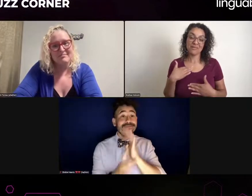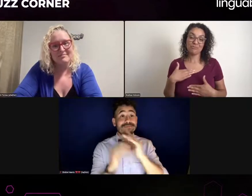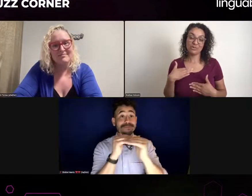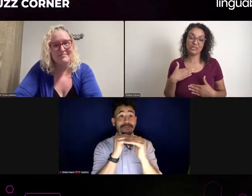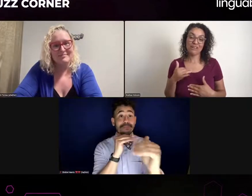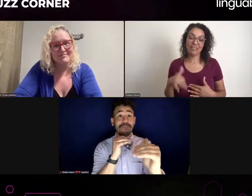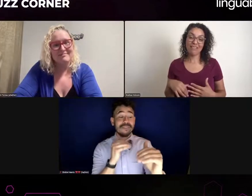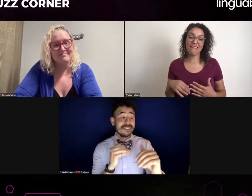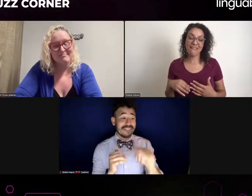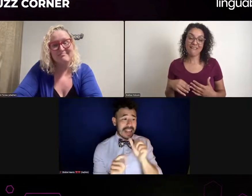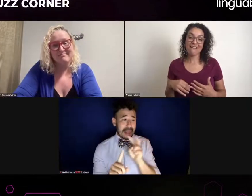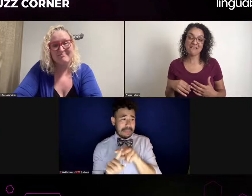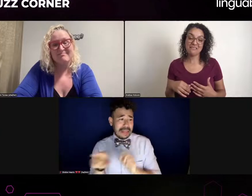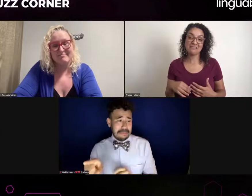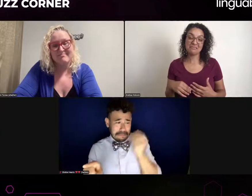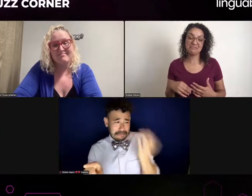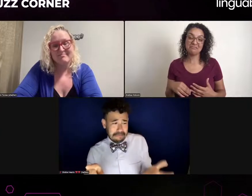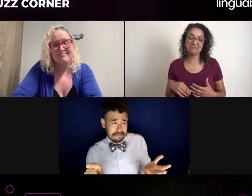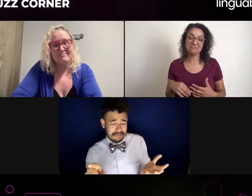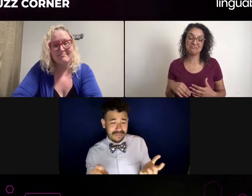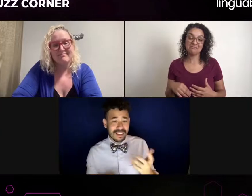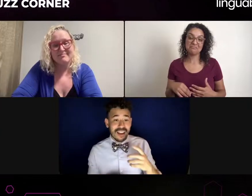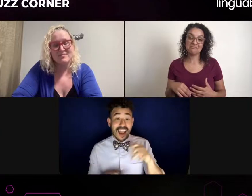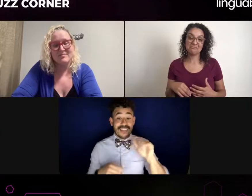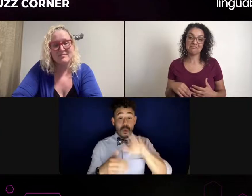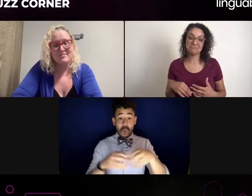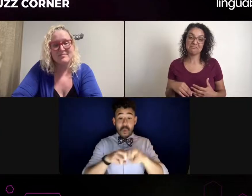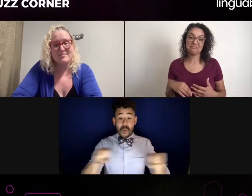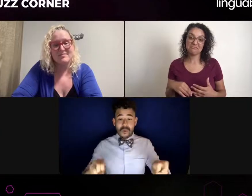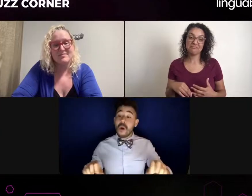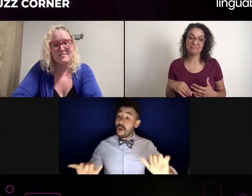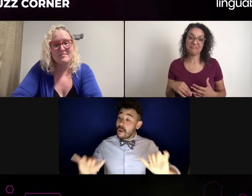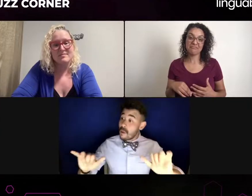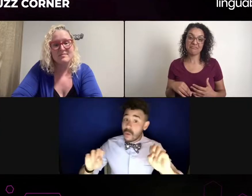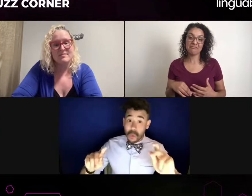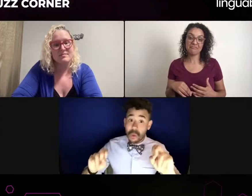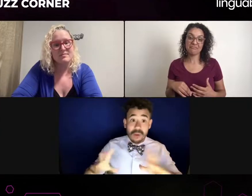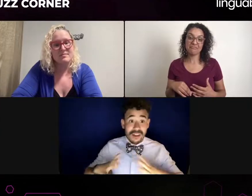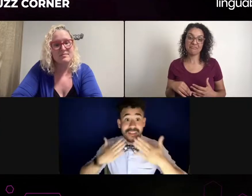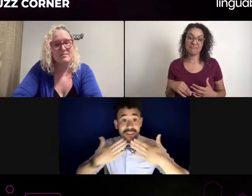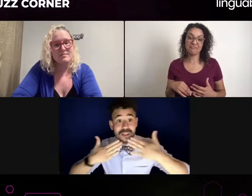so the interpreters can become more aware and say, yes, it's about the connection.